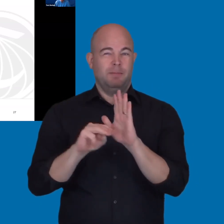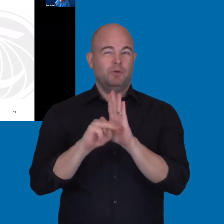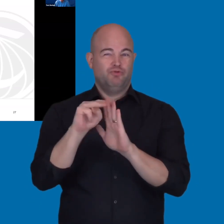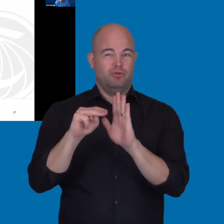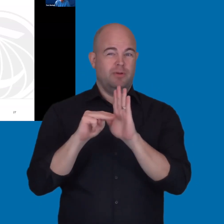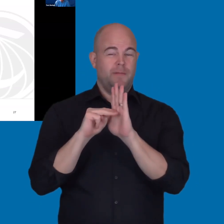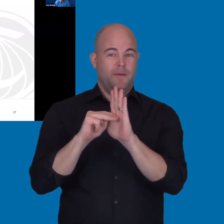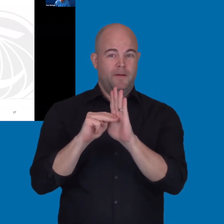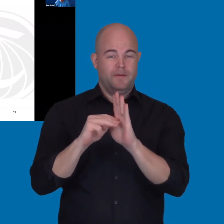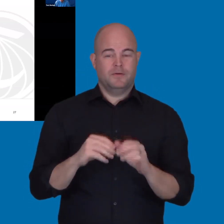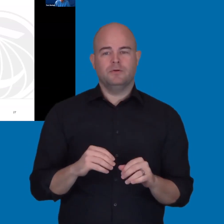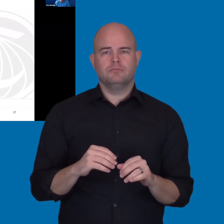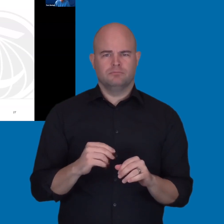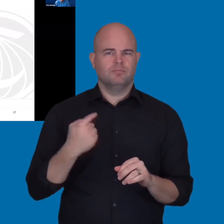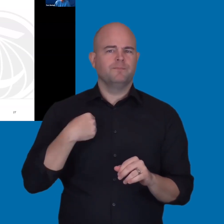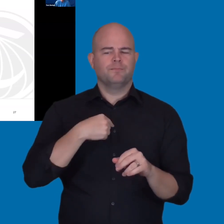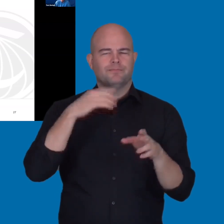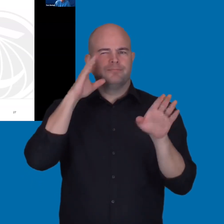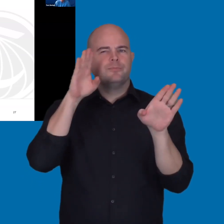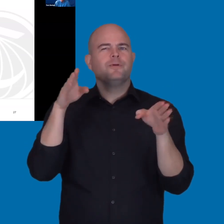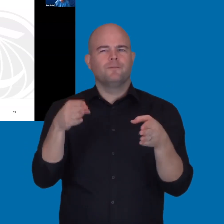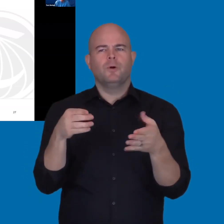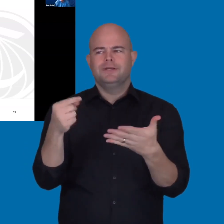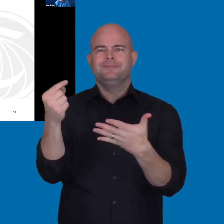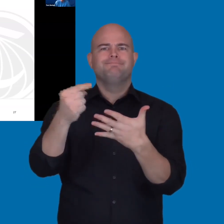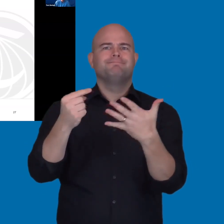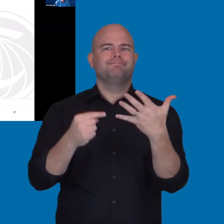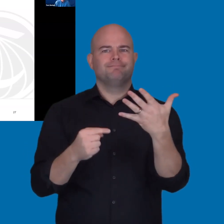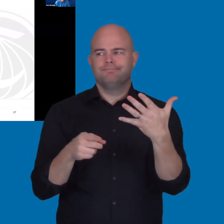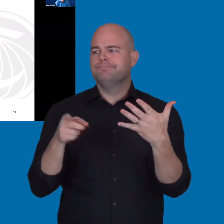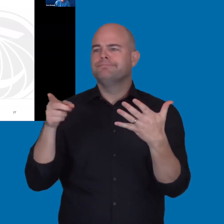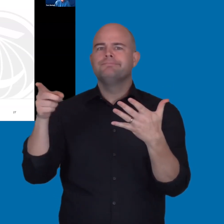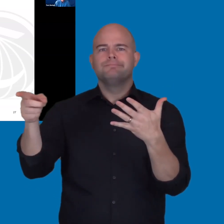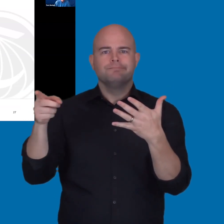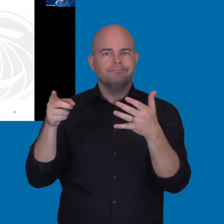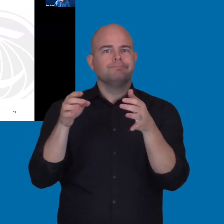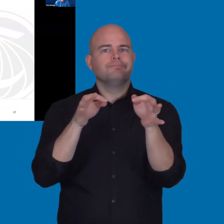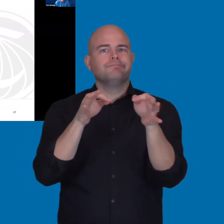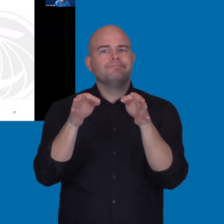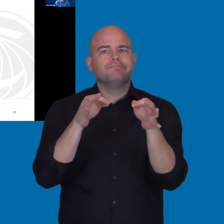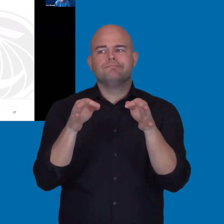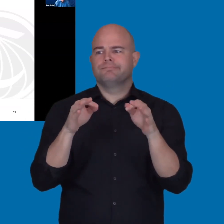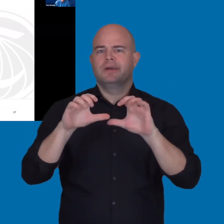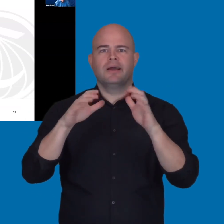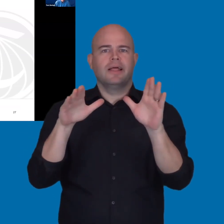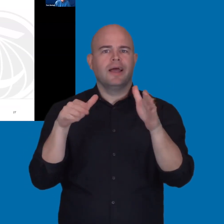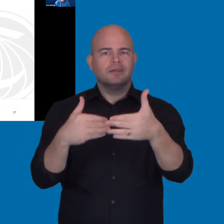We address things that are, as you mentioned,